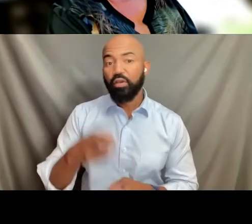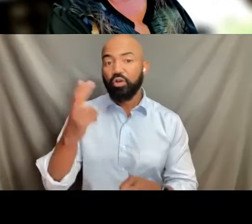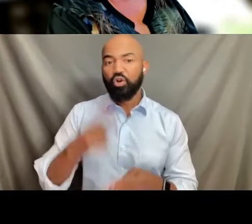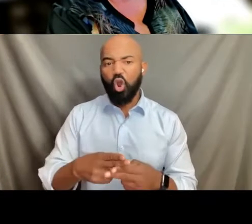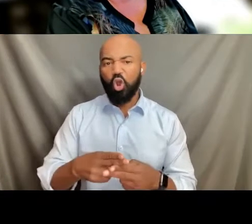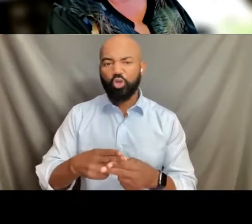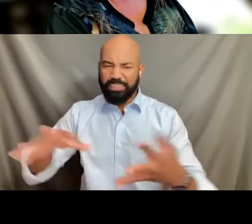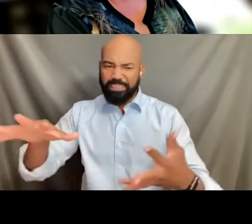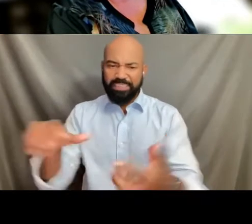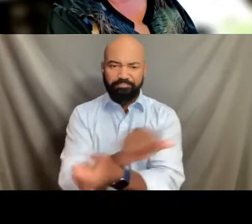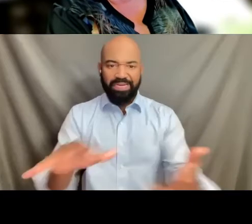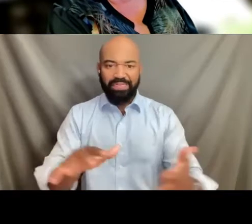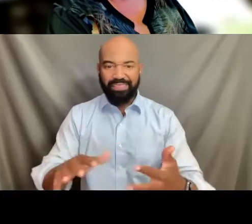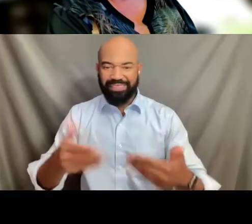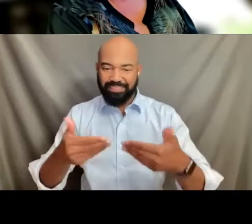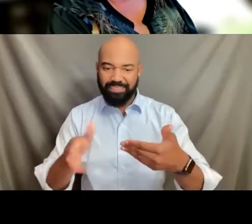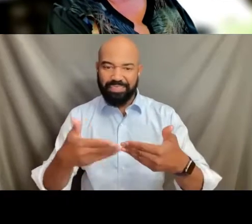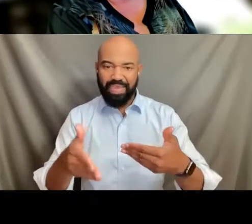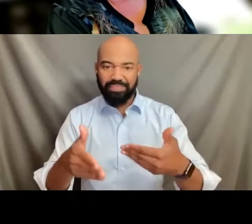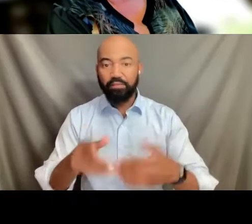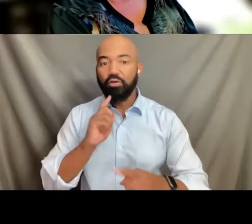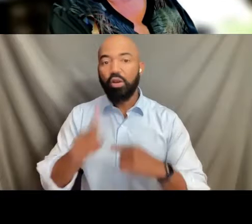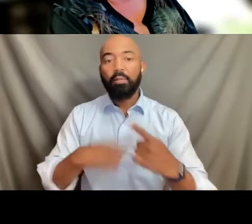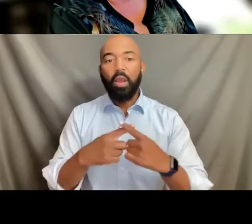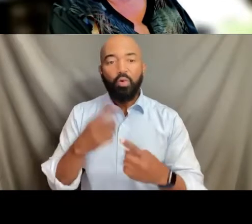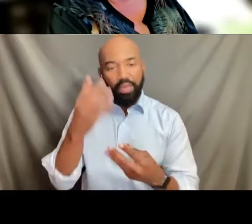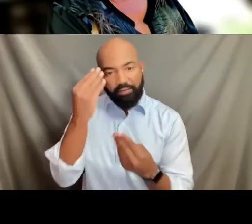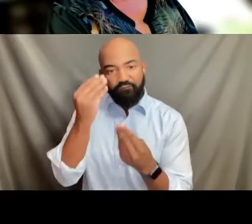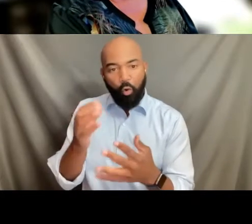We're looking at informed consent model of care